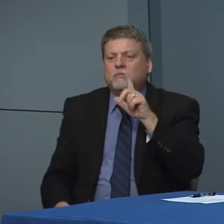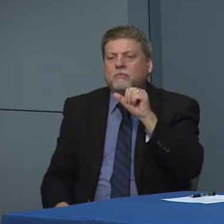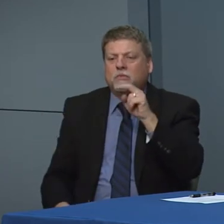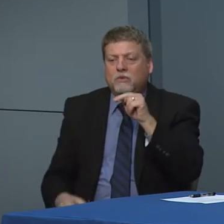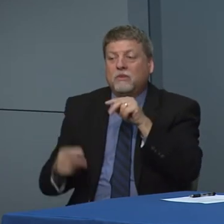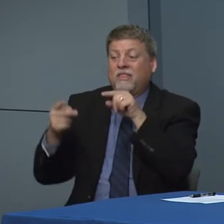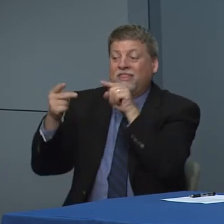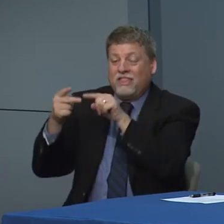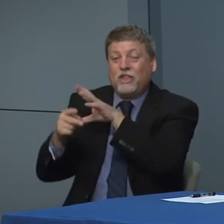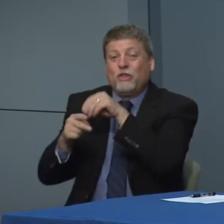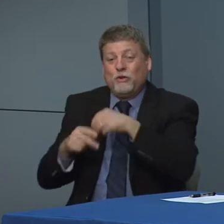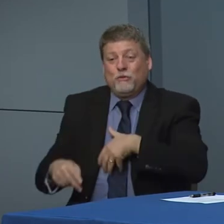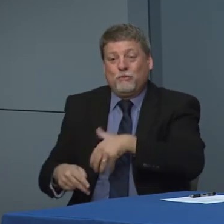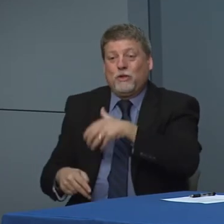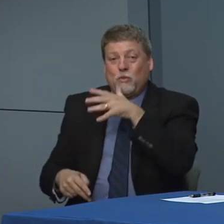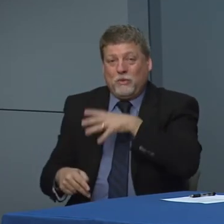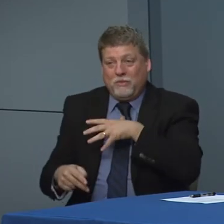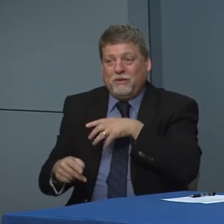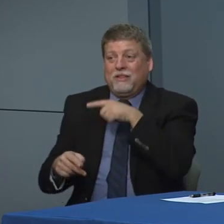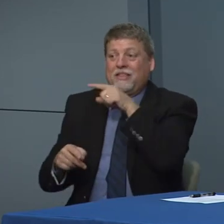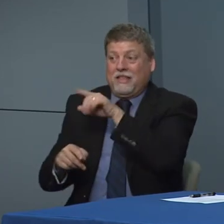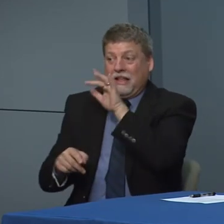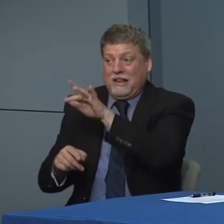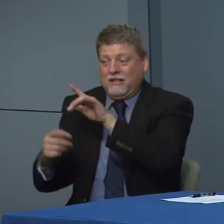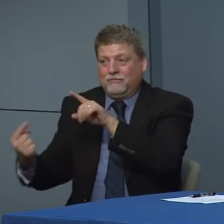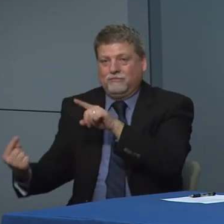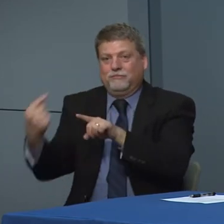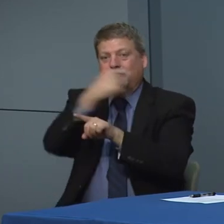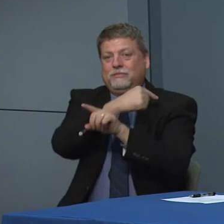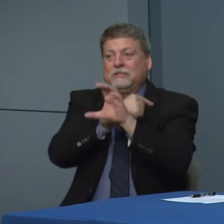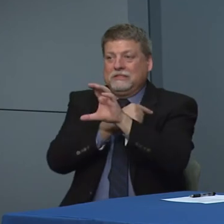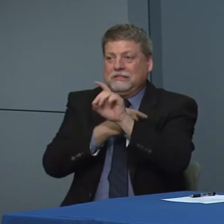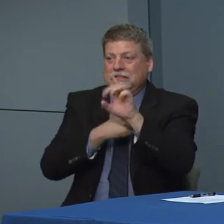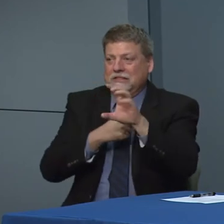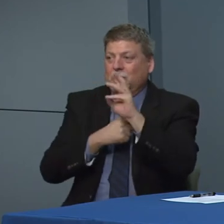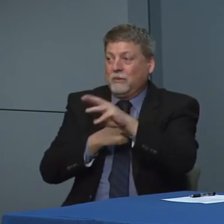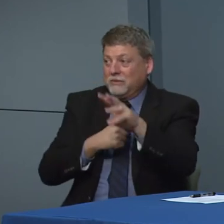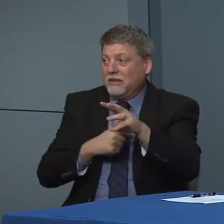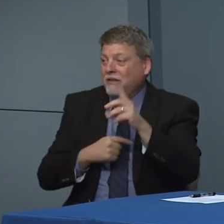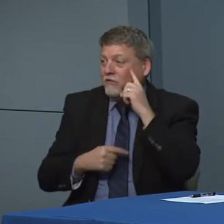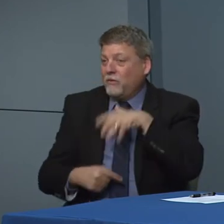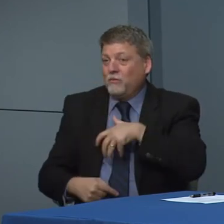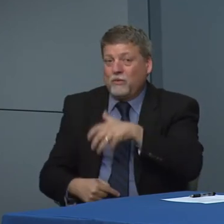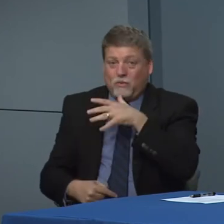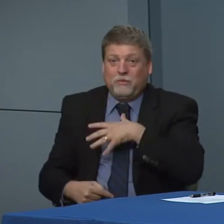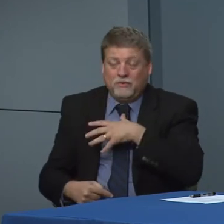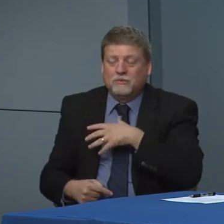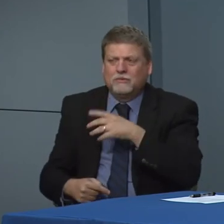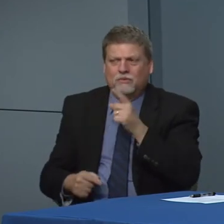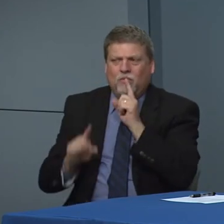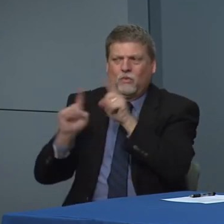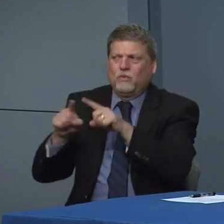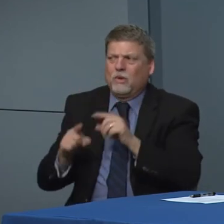pregnant women, it also links you to the CDC. Guidance on pregnant women so I definitely would direct you to our on to